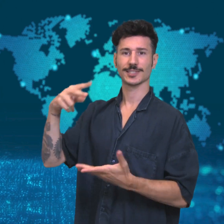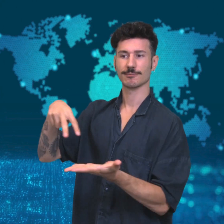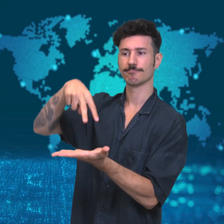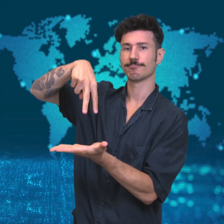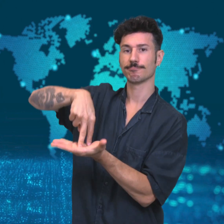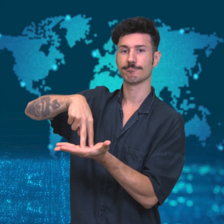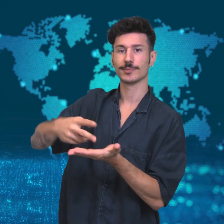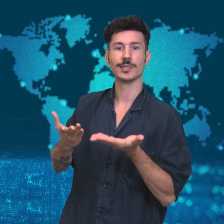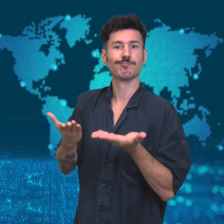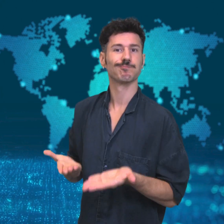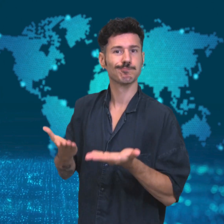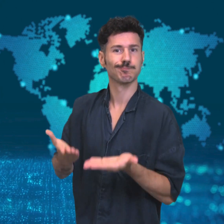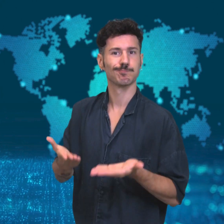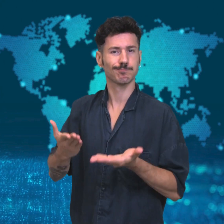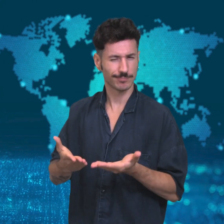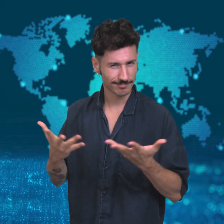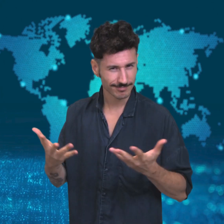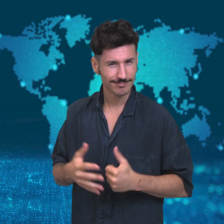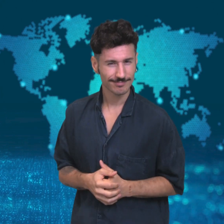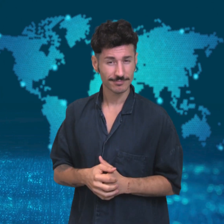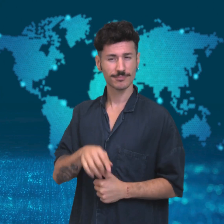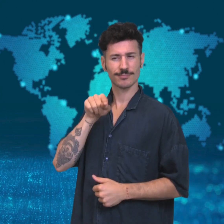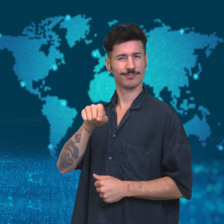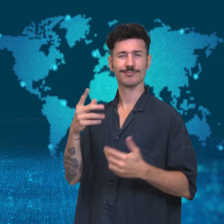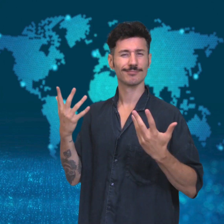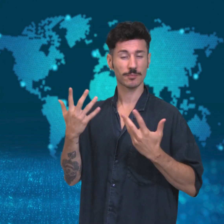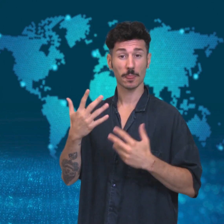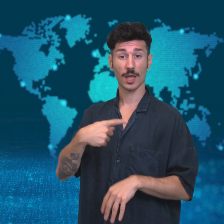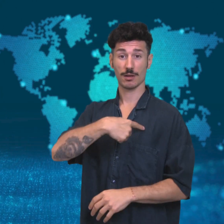to weigh themselves before entering!